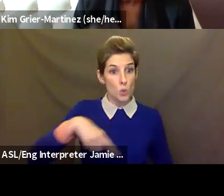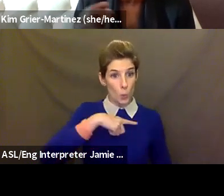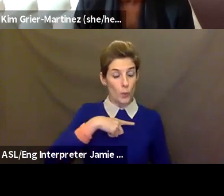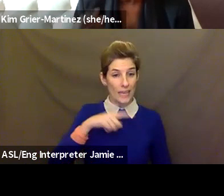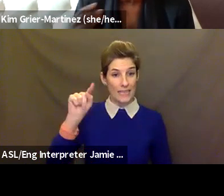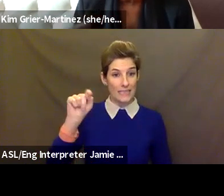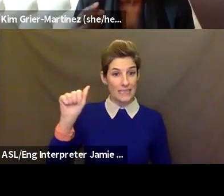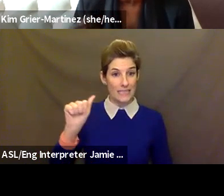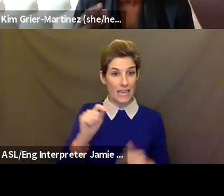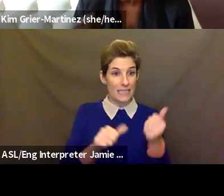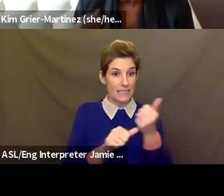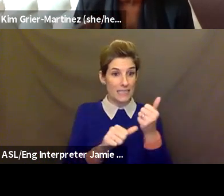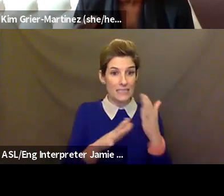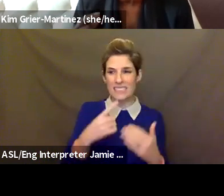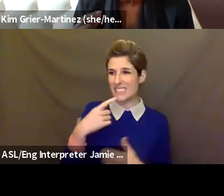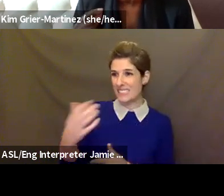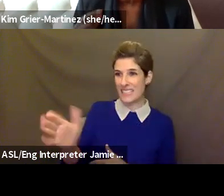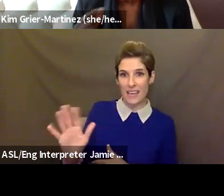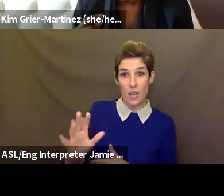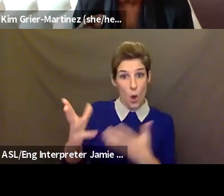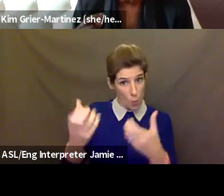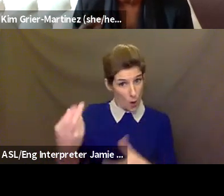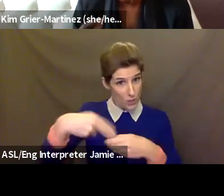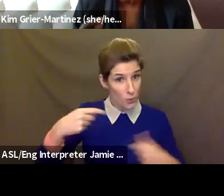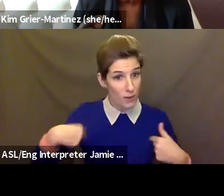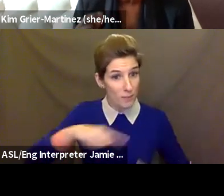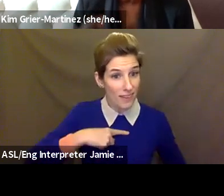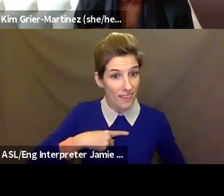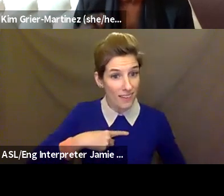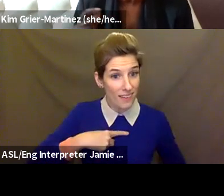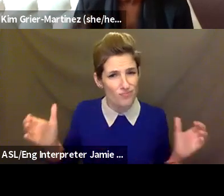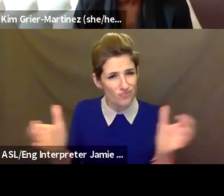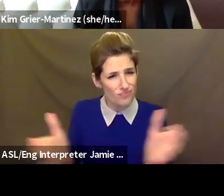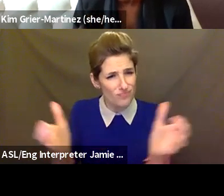just trying to be on top of it, to move faster than usual to